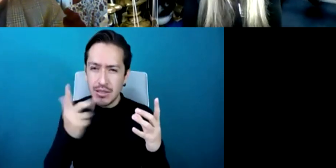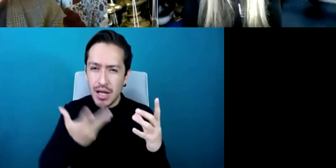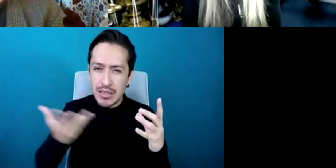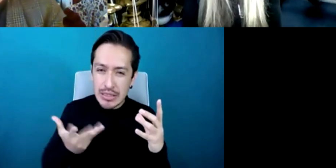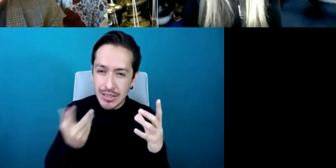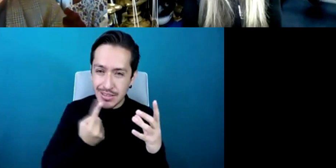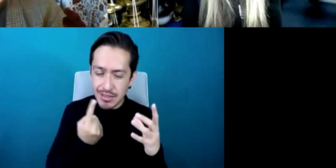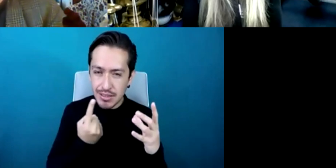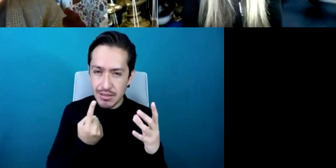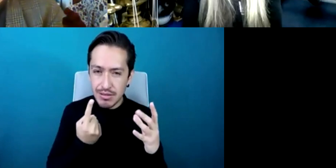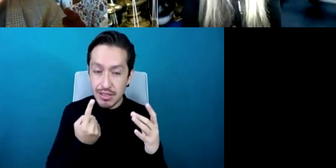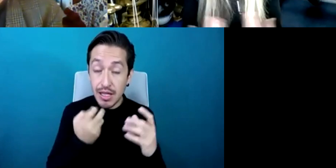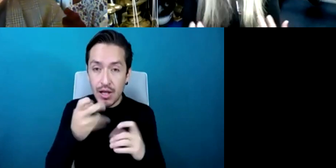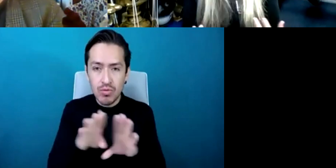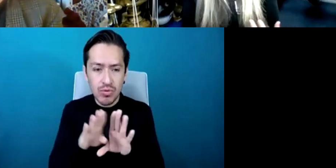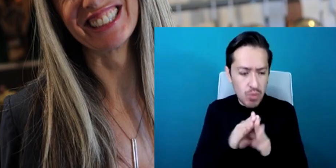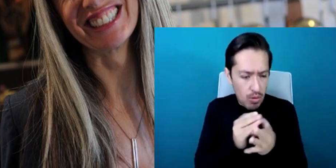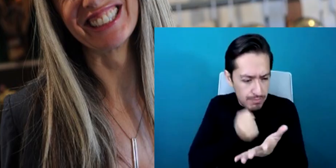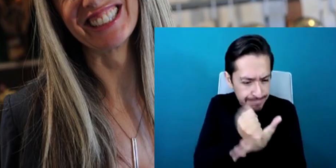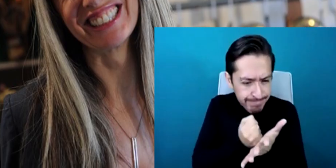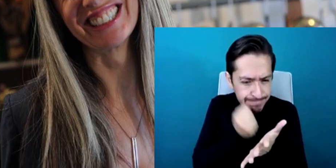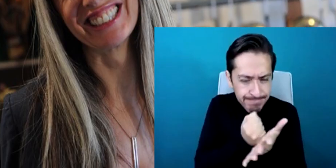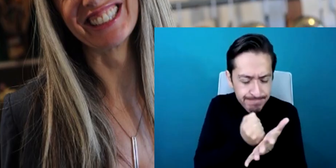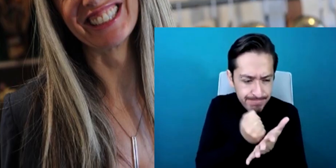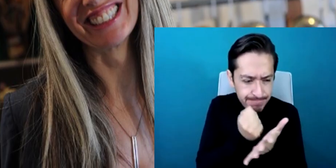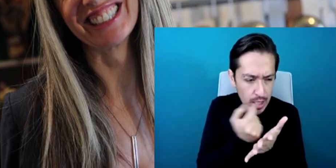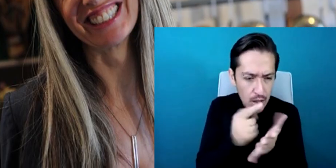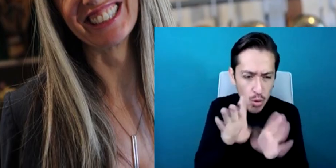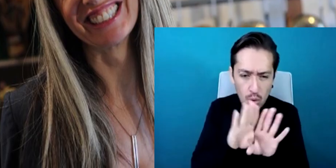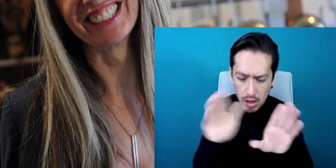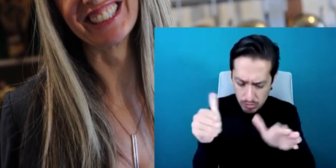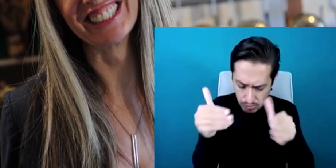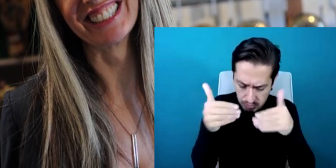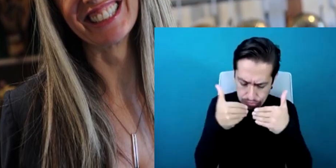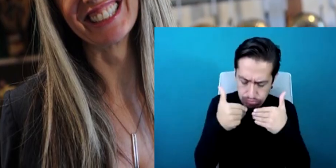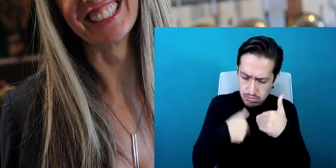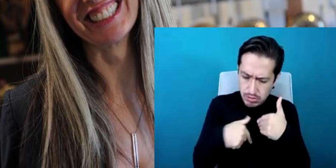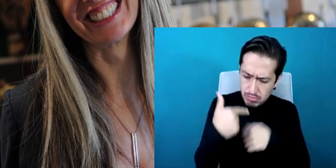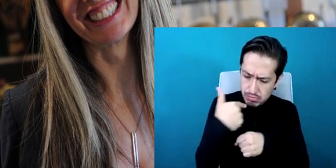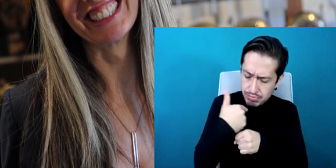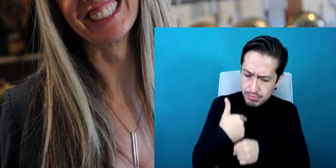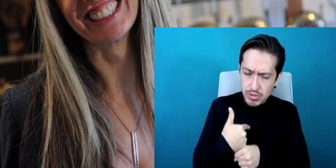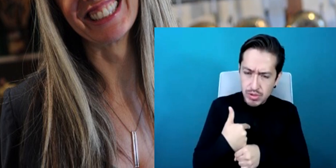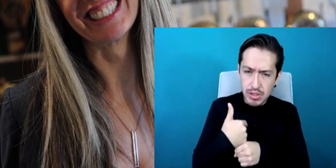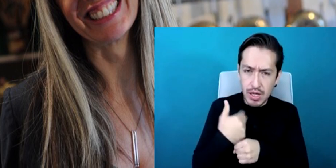to ourselves and that's what happened to me in March because no longer was I really in a position